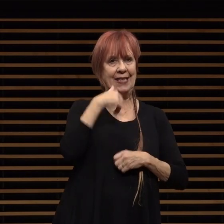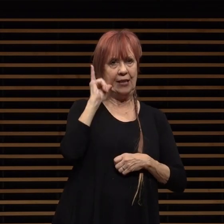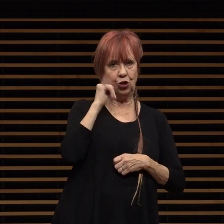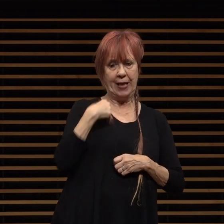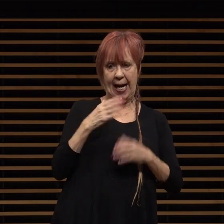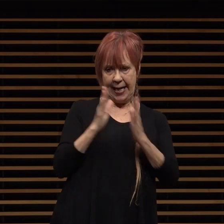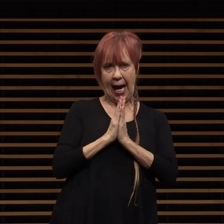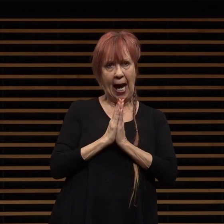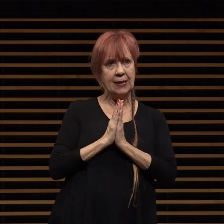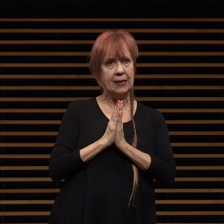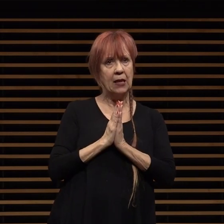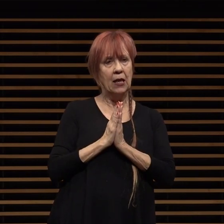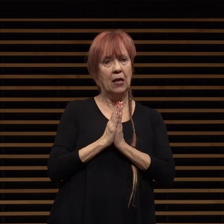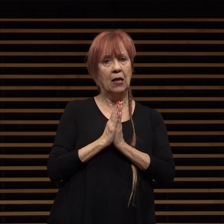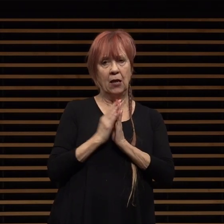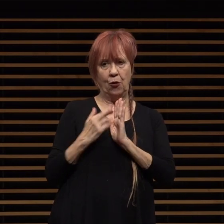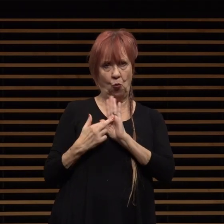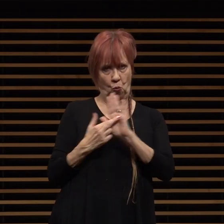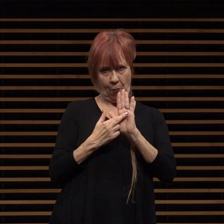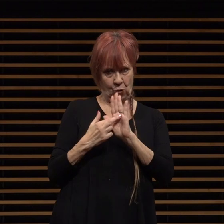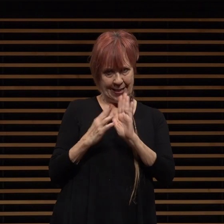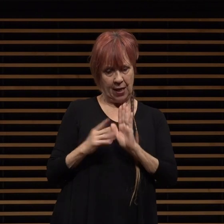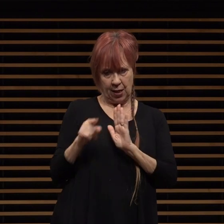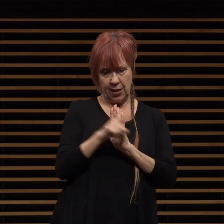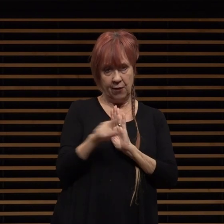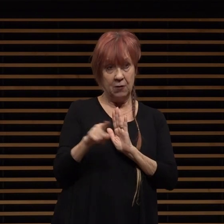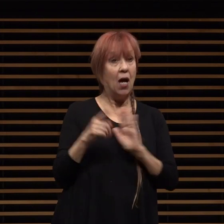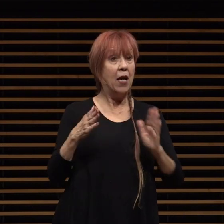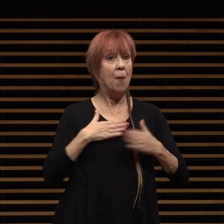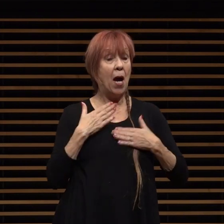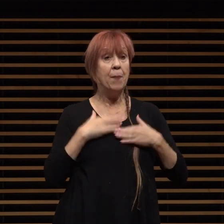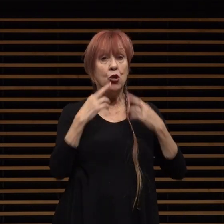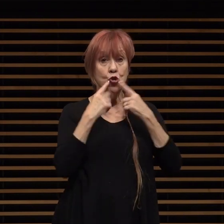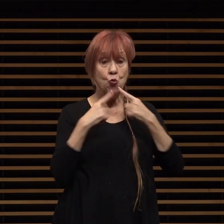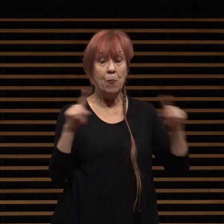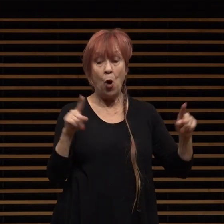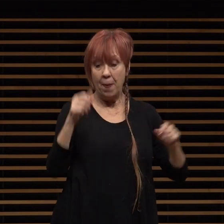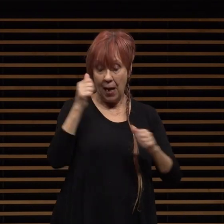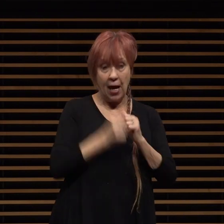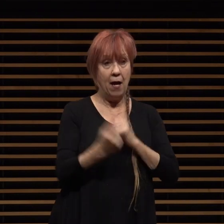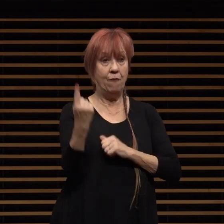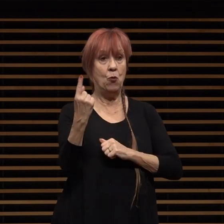and i'm happy to report to all of you